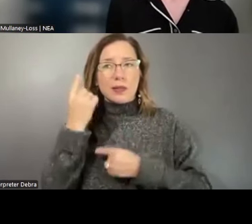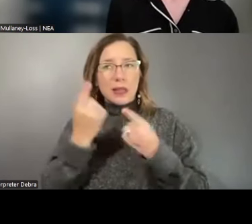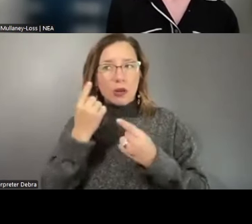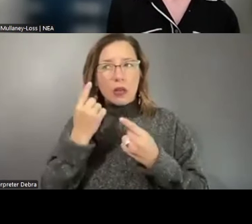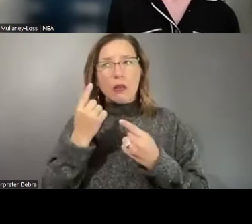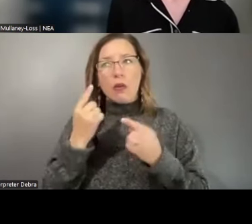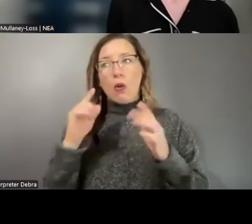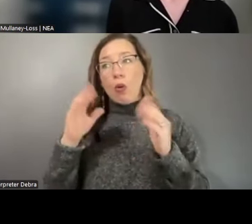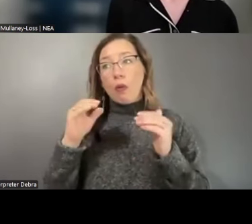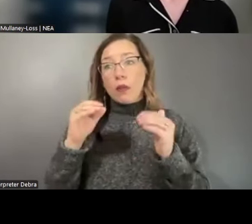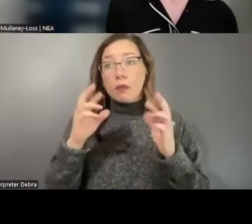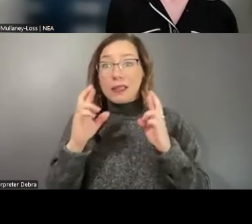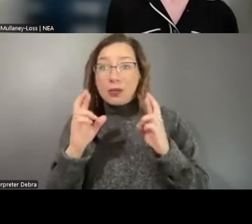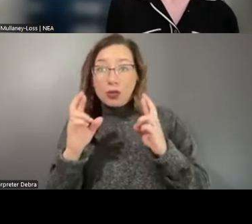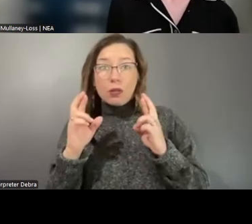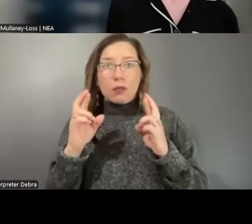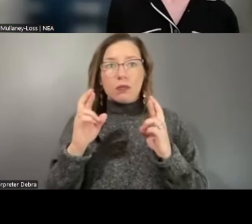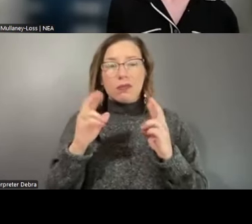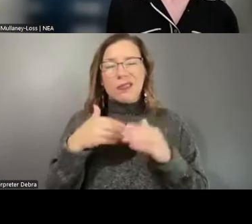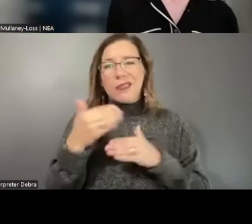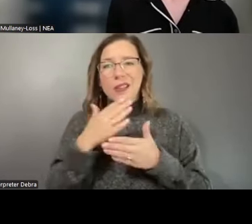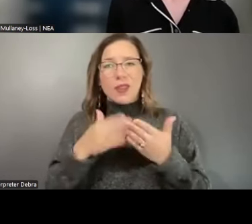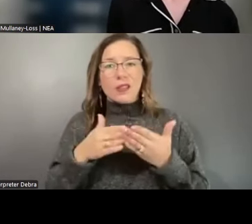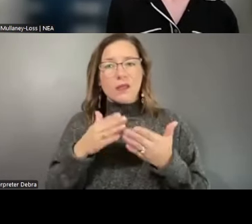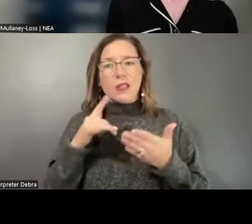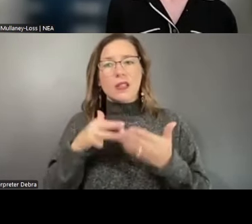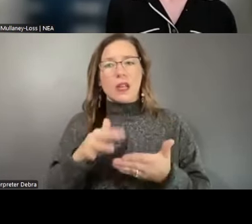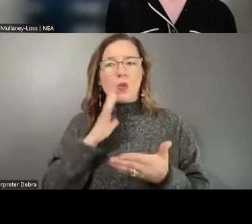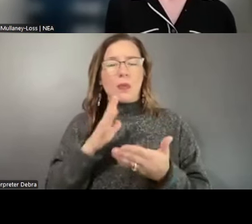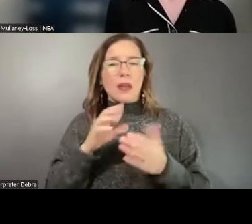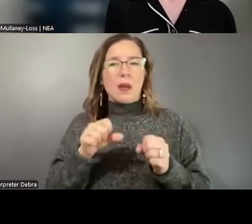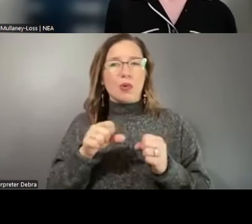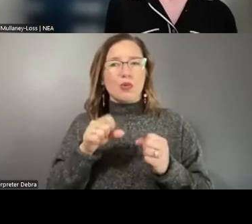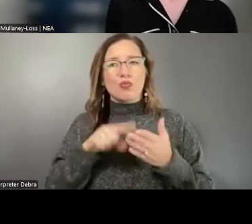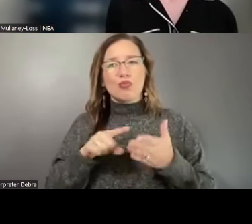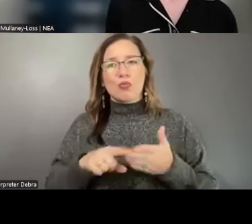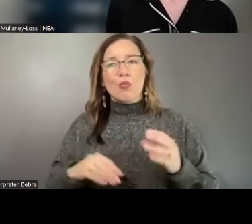or potentially the next phase of the study we'll be able to look more into some of these, you know,